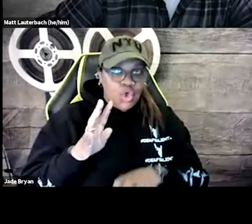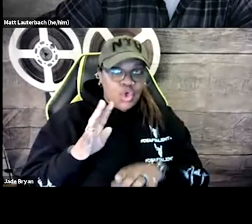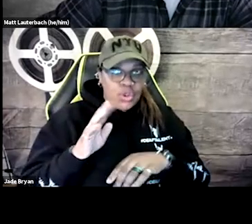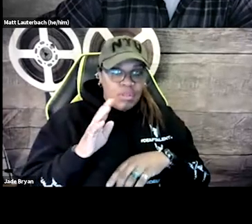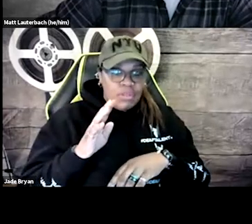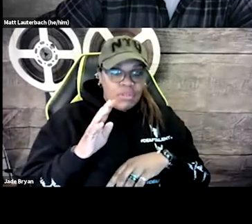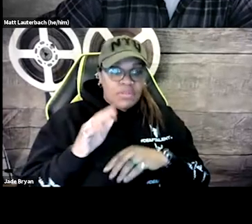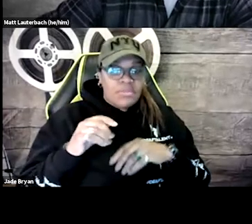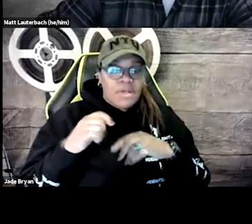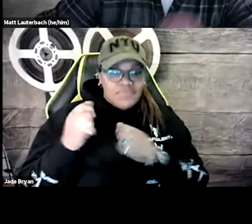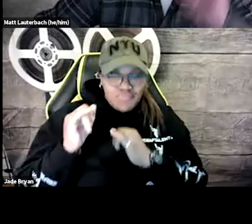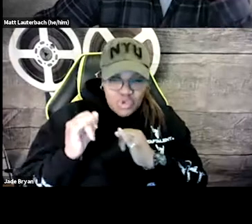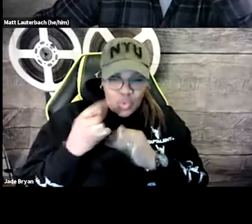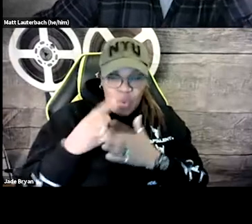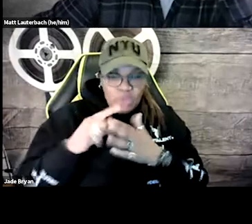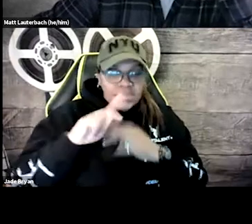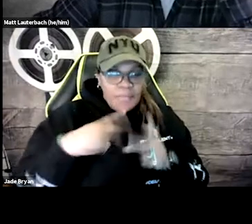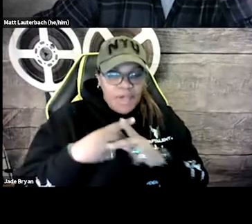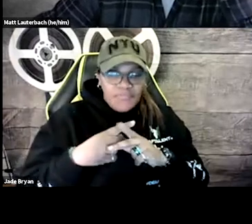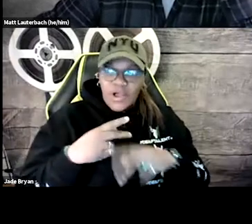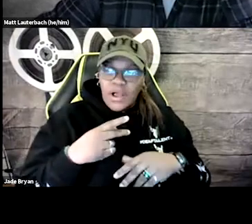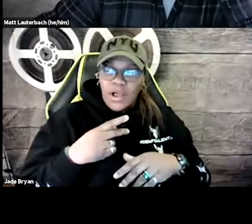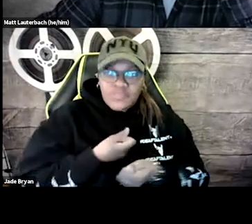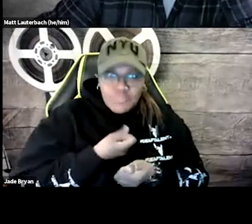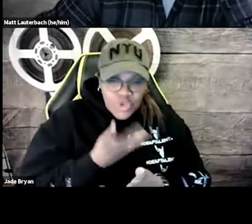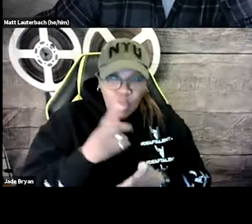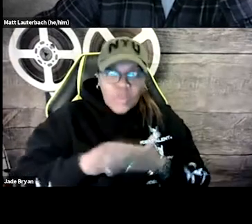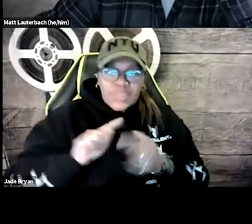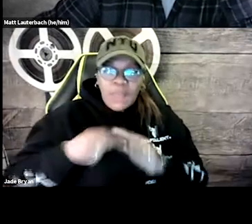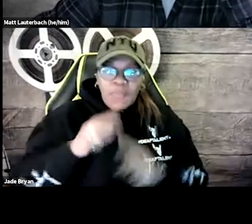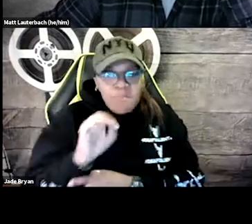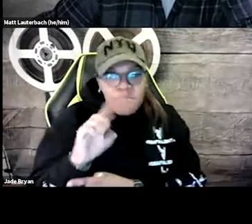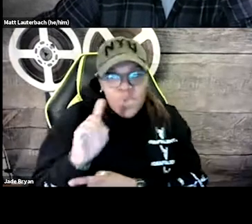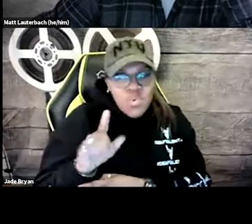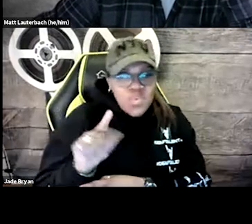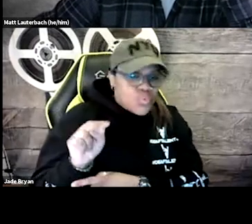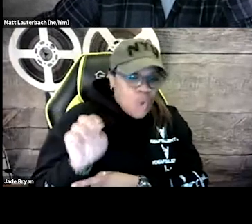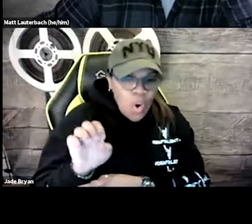And so in speaking with my captioner, we're trying to figure out what we're trying to express.